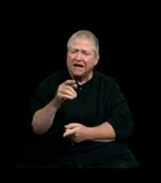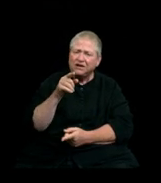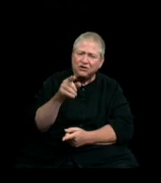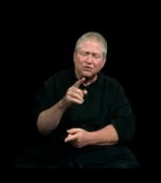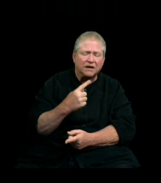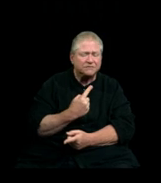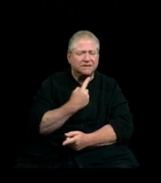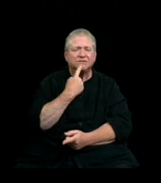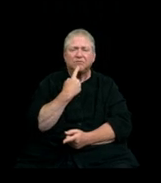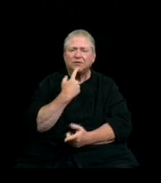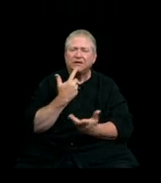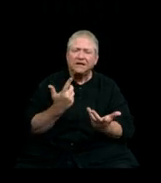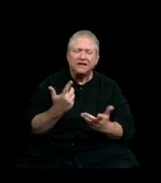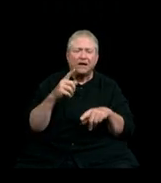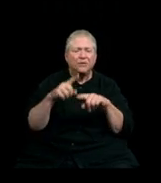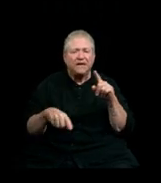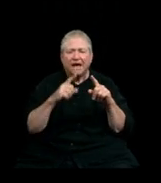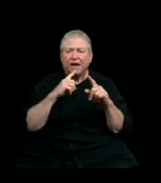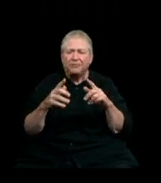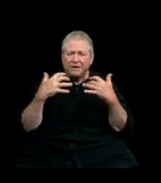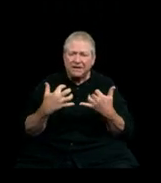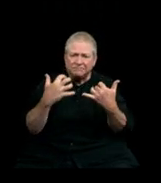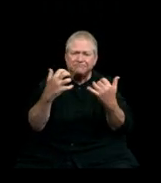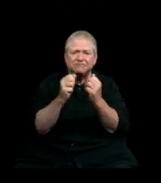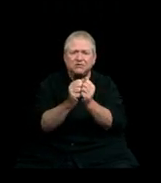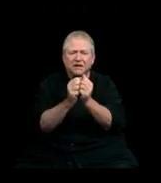that we aren’t together in person to celebrate your accomplishments.